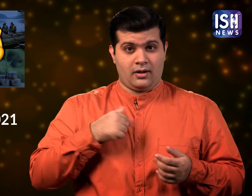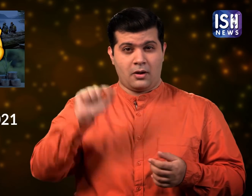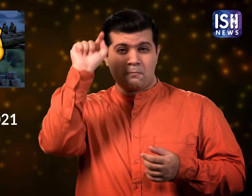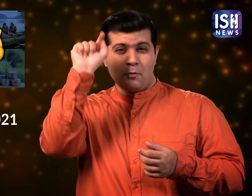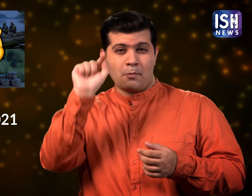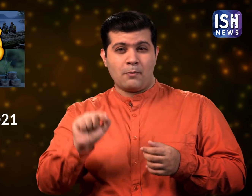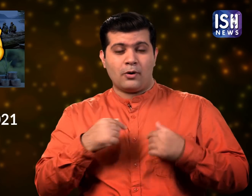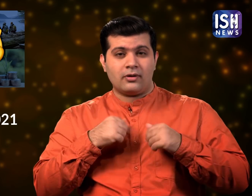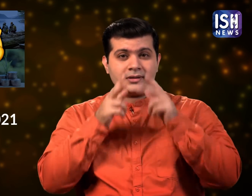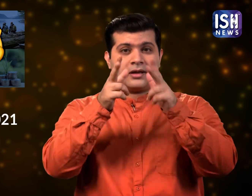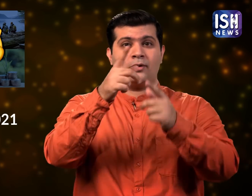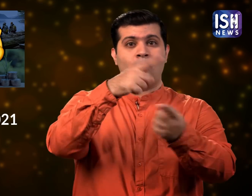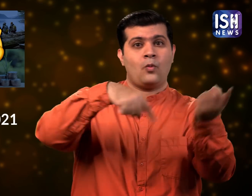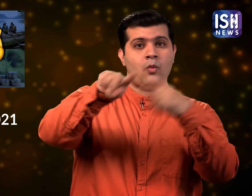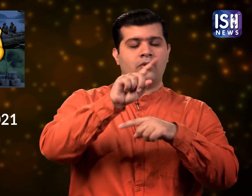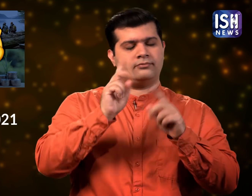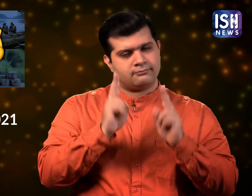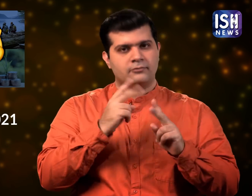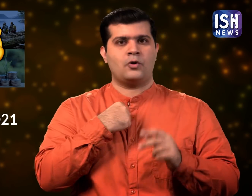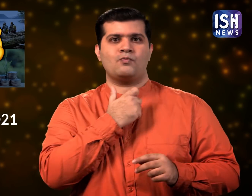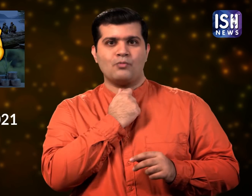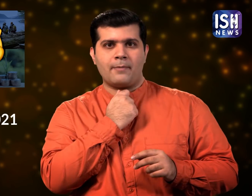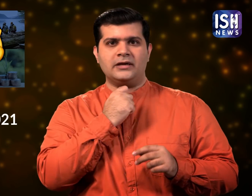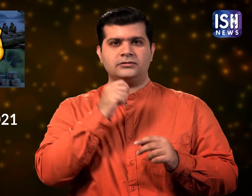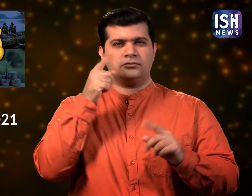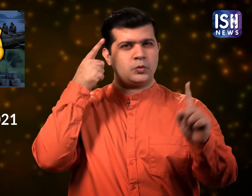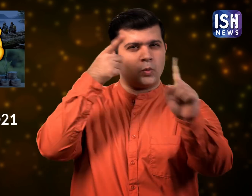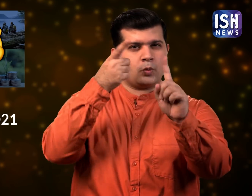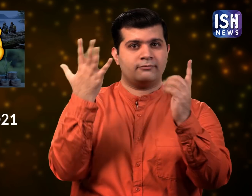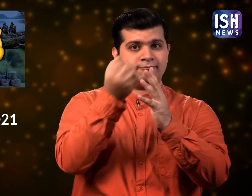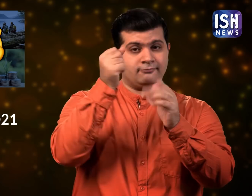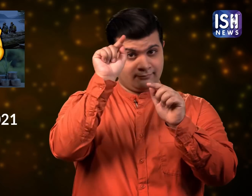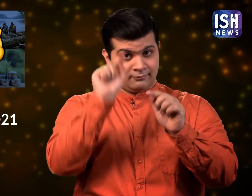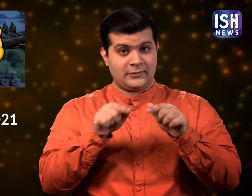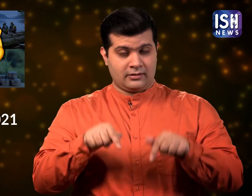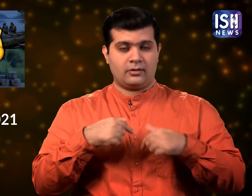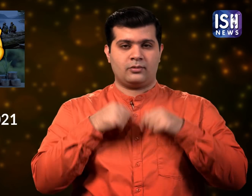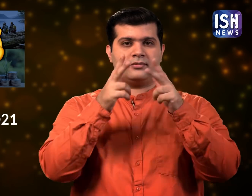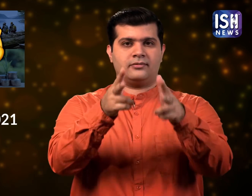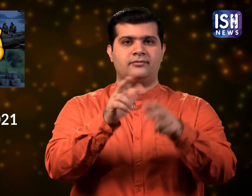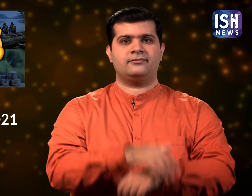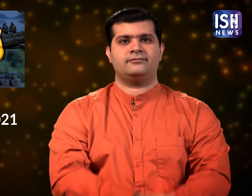Now I will tell you some promises that you can achieve.